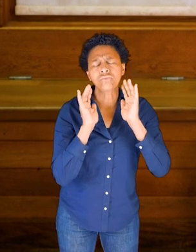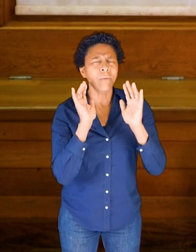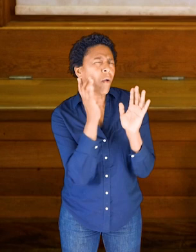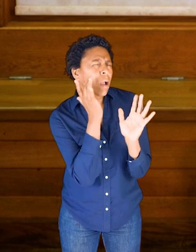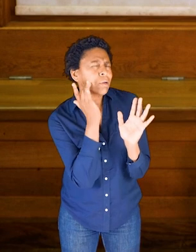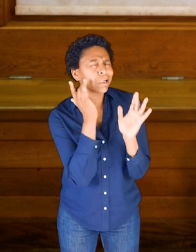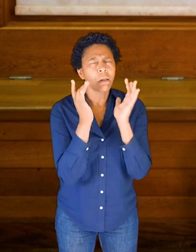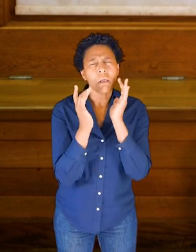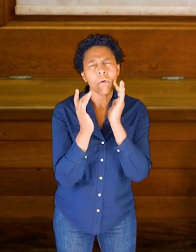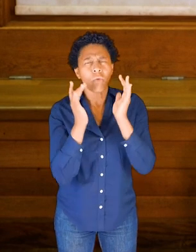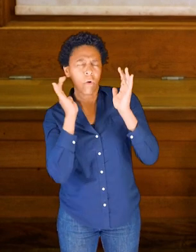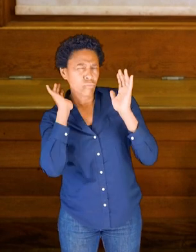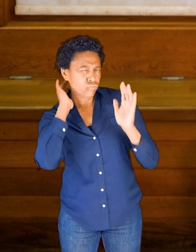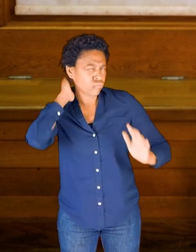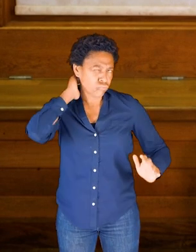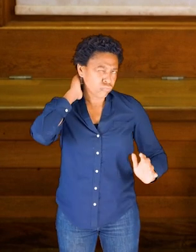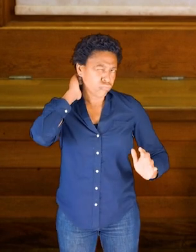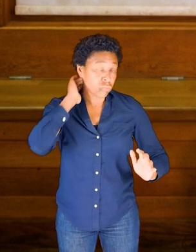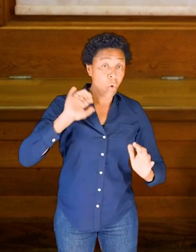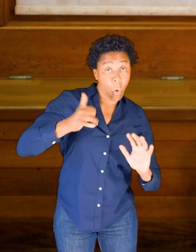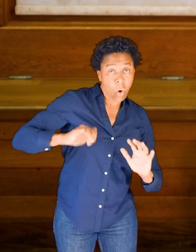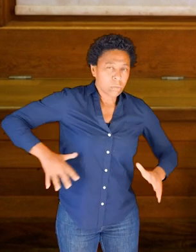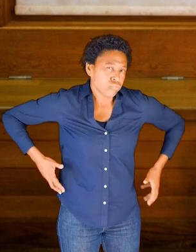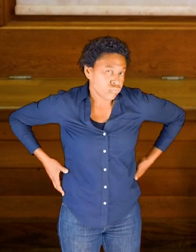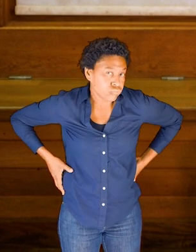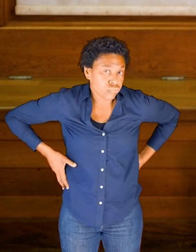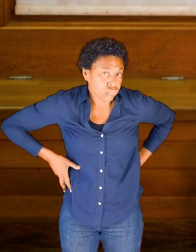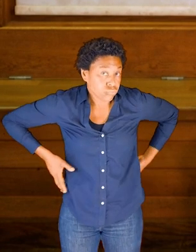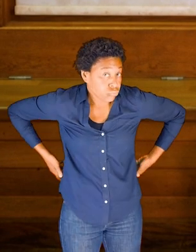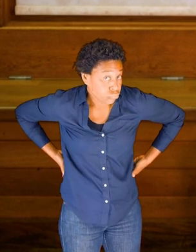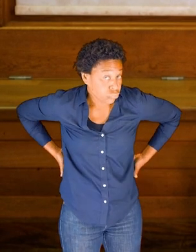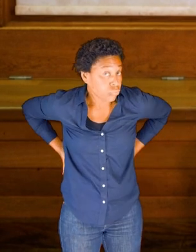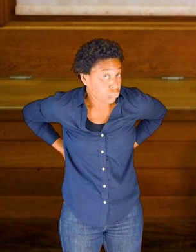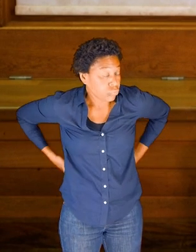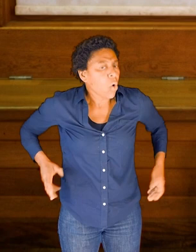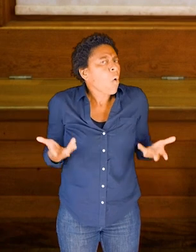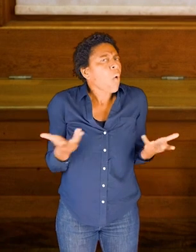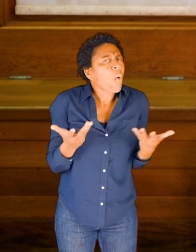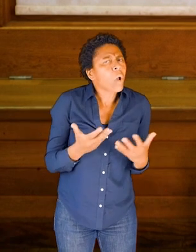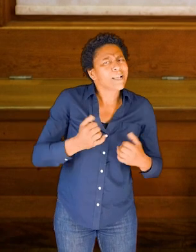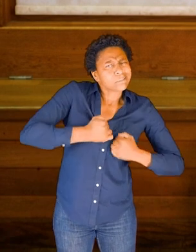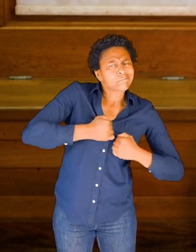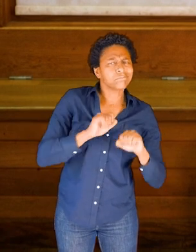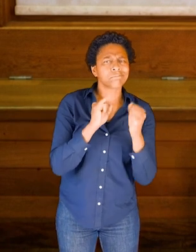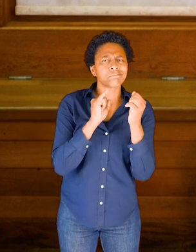just to see if I can start to feel where the spine is.